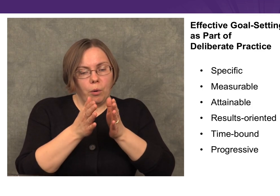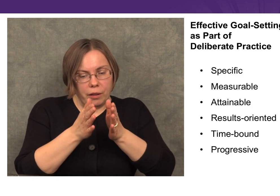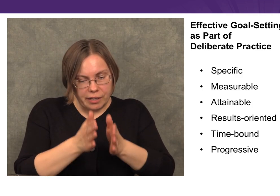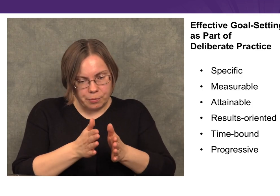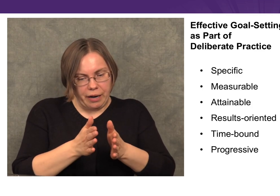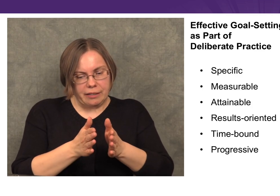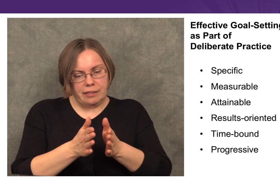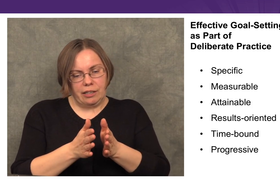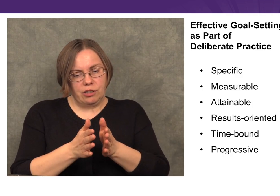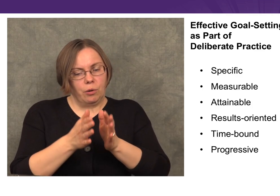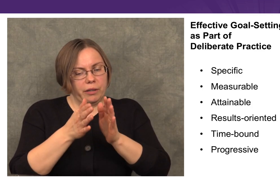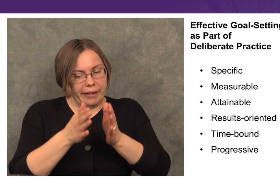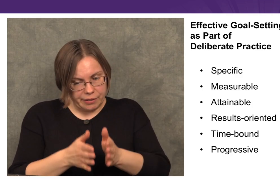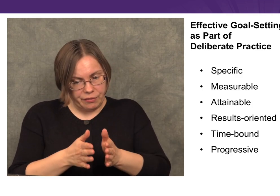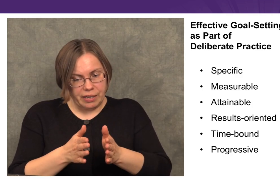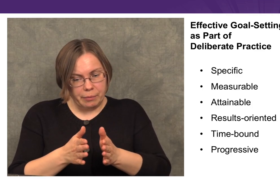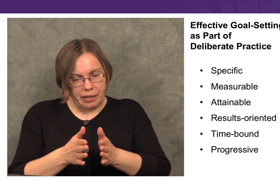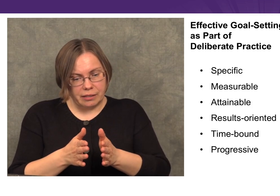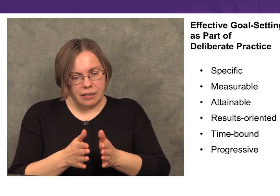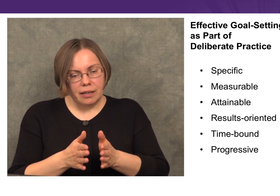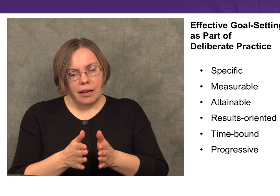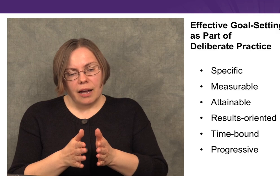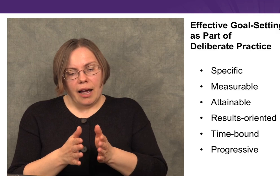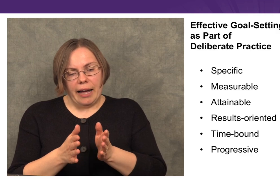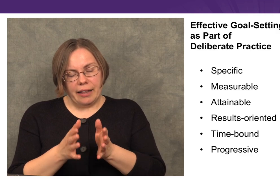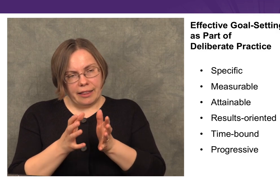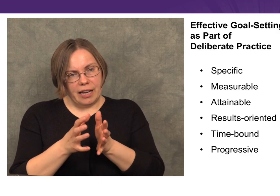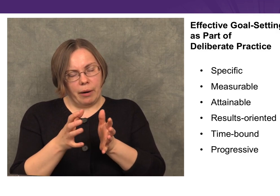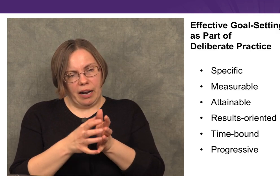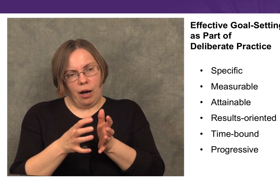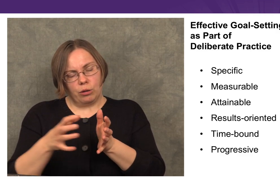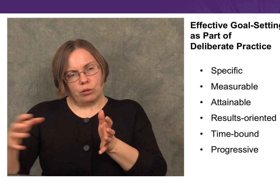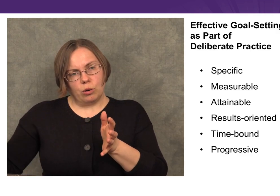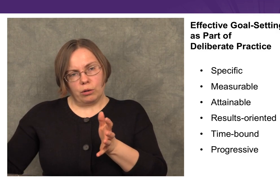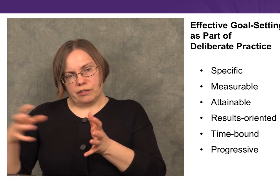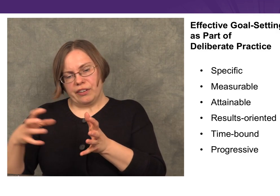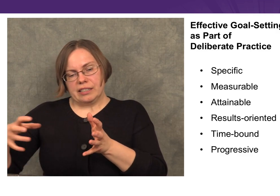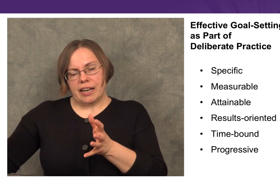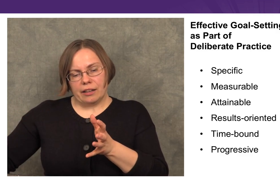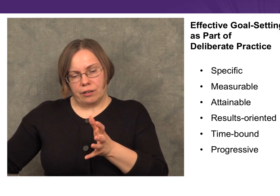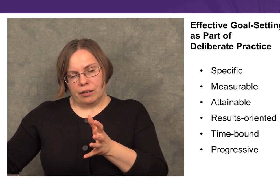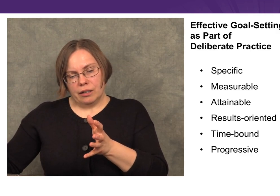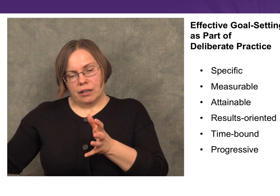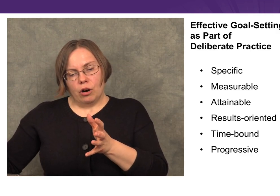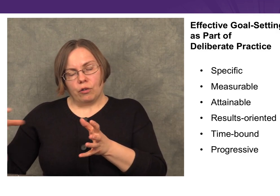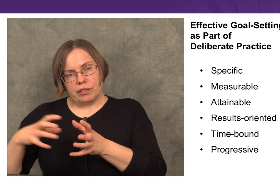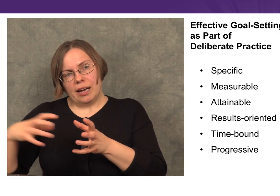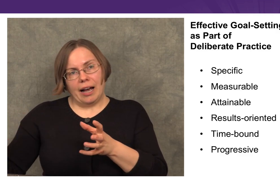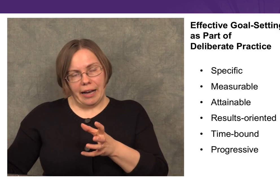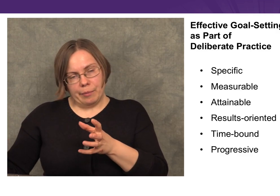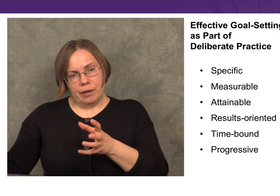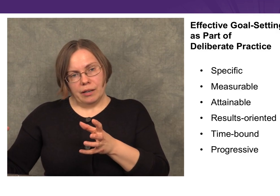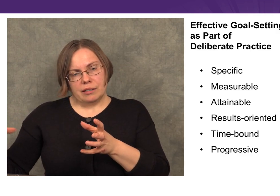or this practice session, or the next 15 minutes, and then think about how those goals fit together over time